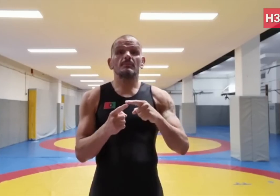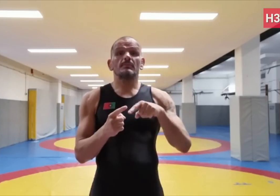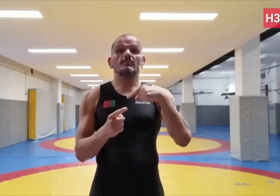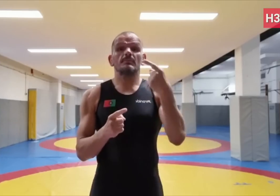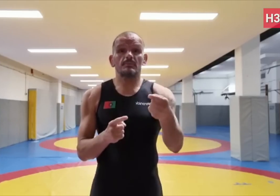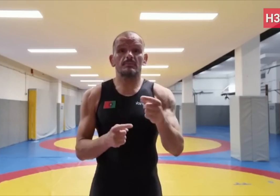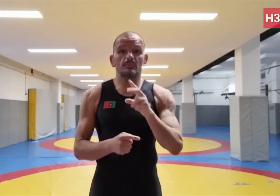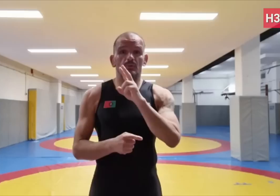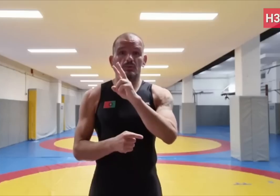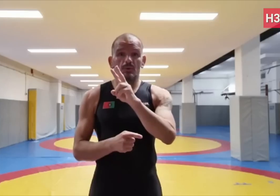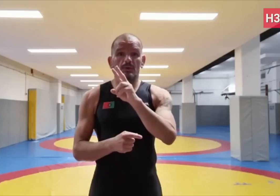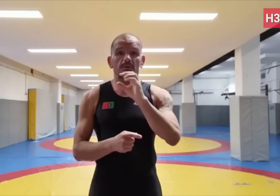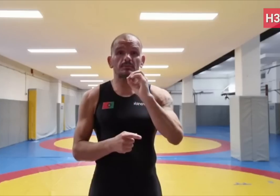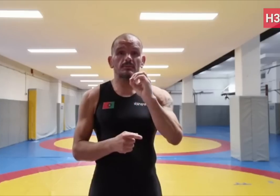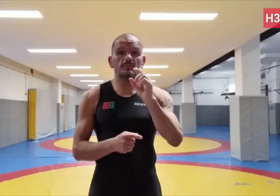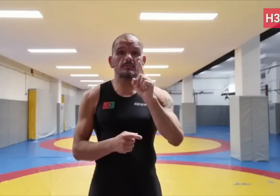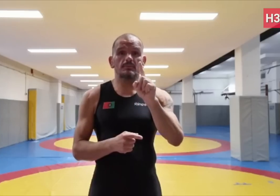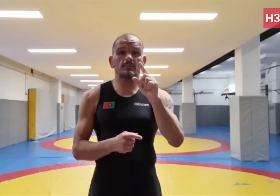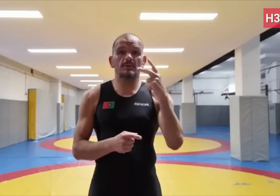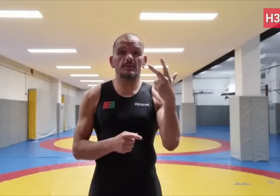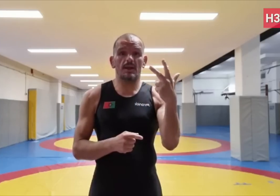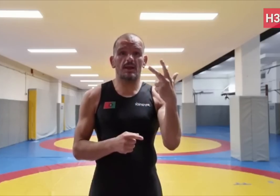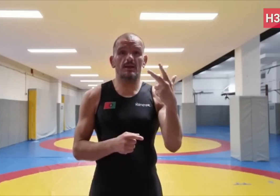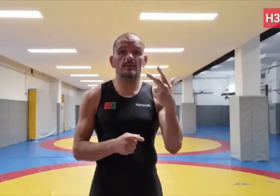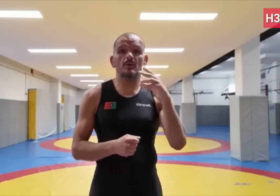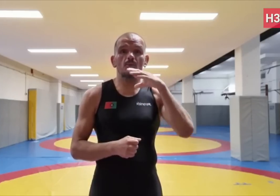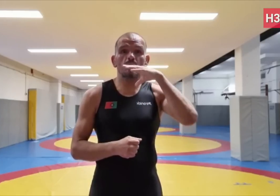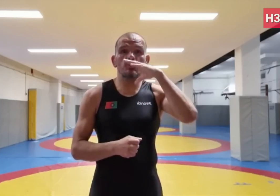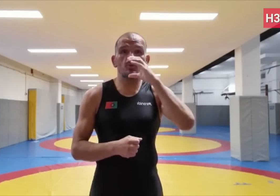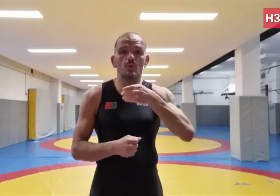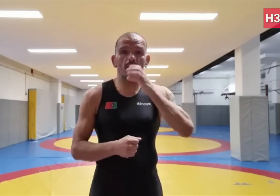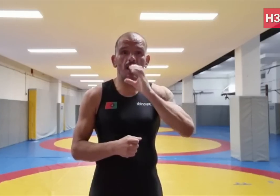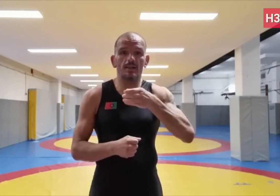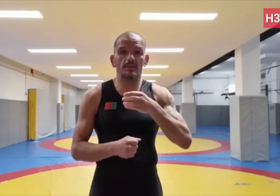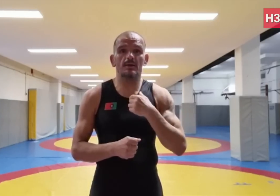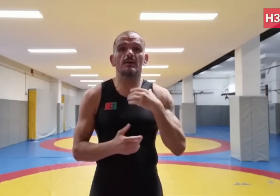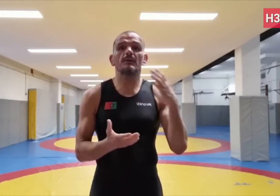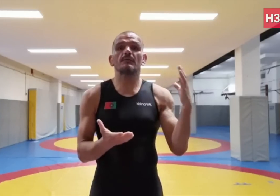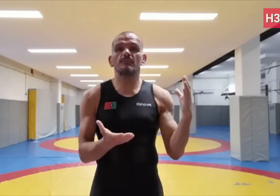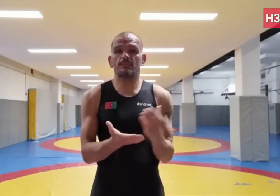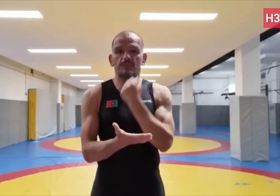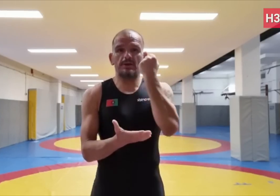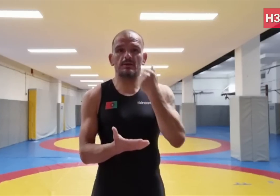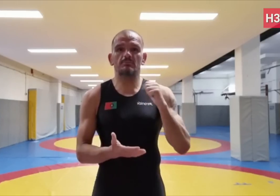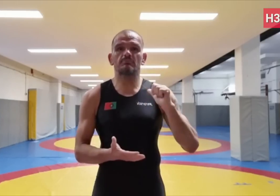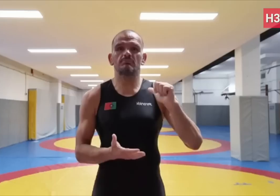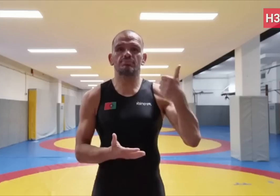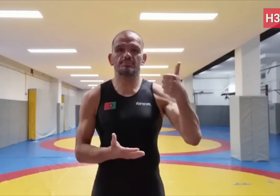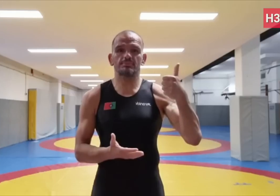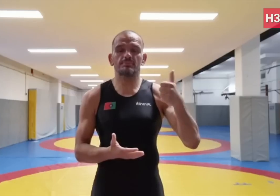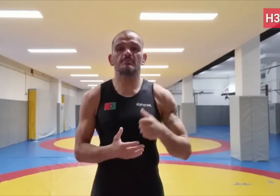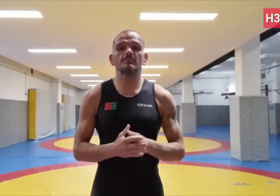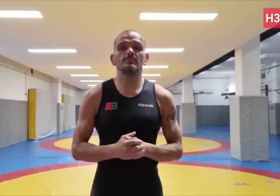Then in 2013 in Sofia, Bulgaria, I got another medal.